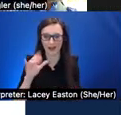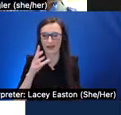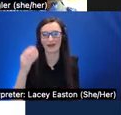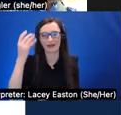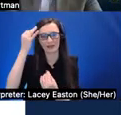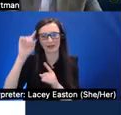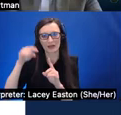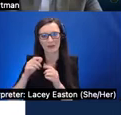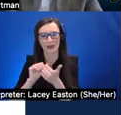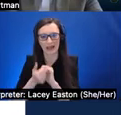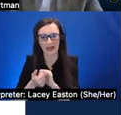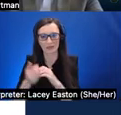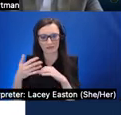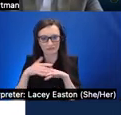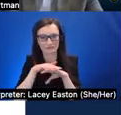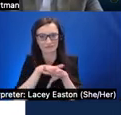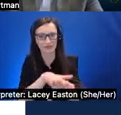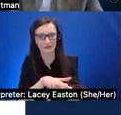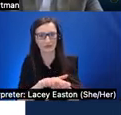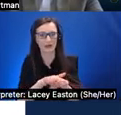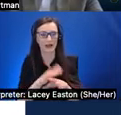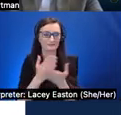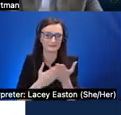integrate some of these prototypes and techniques into the the more